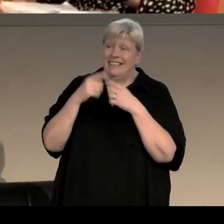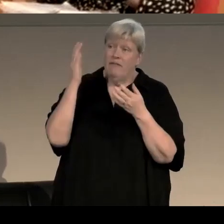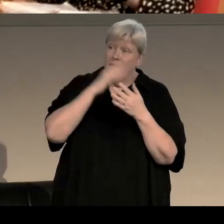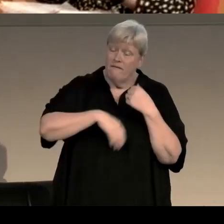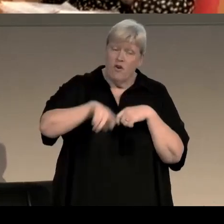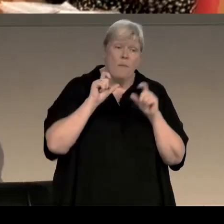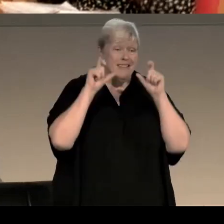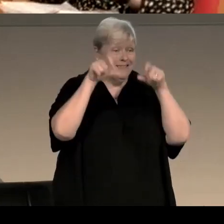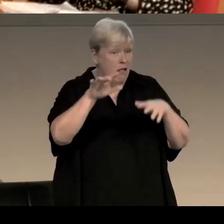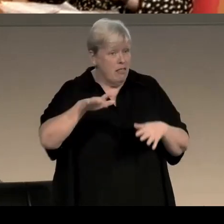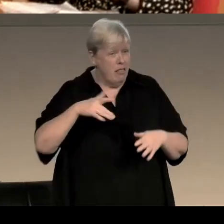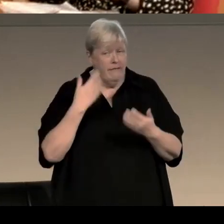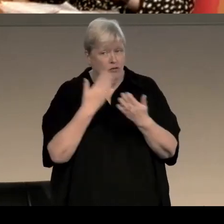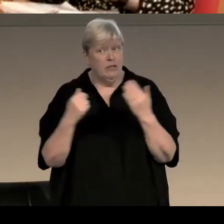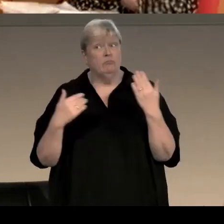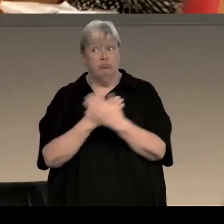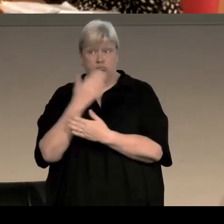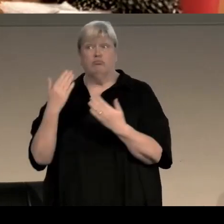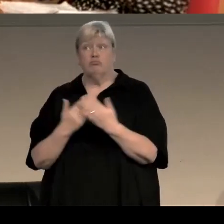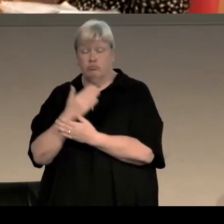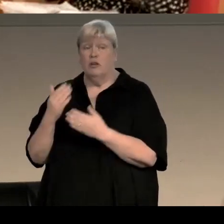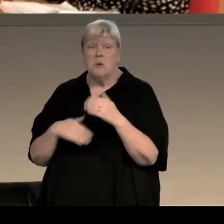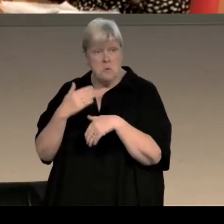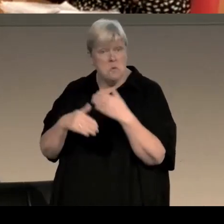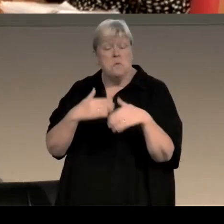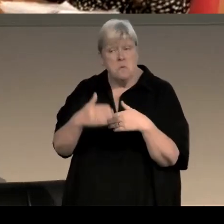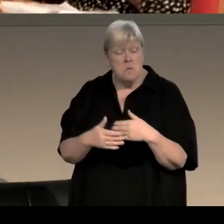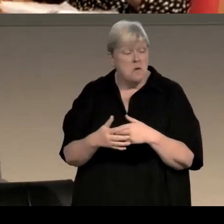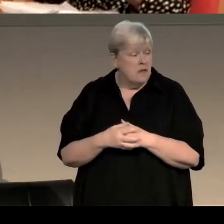which was so very contemporary and really enmired in that kind of Brexit moment.